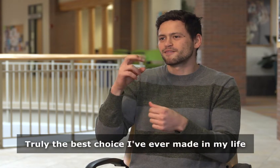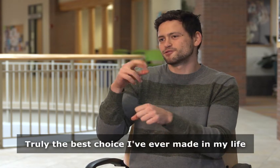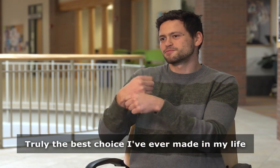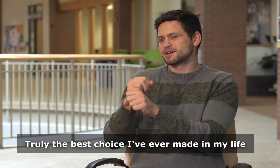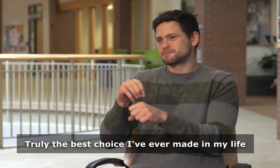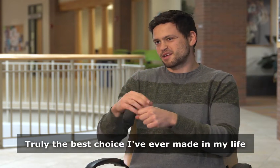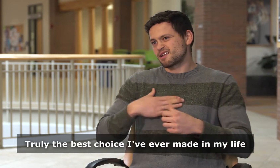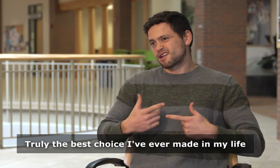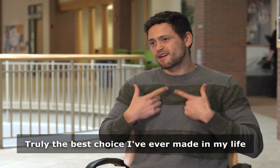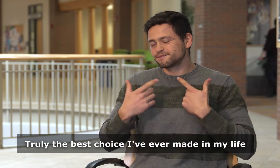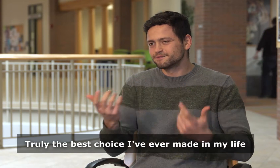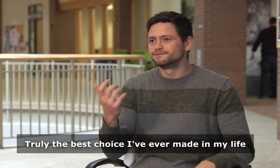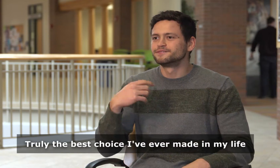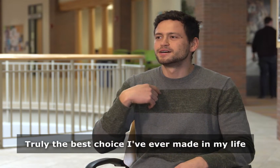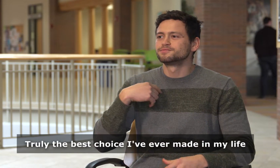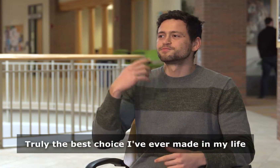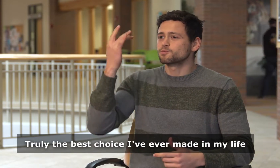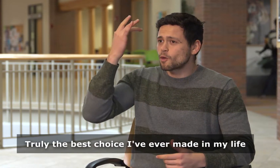Truly the best choice I've ever made in my life